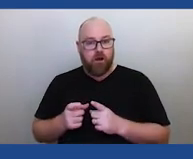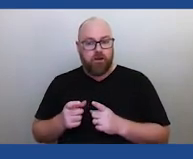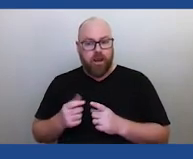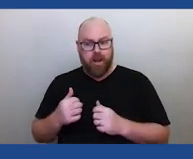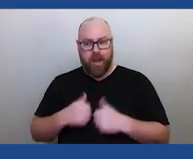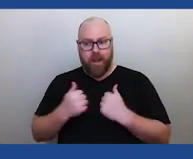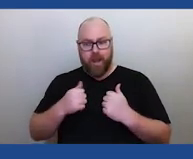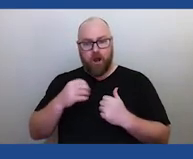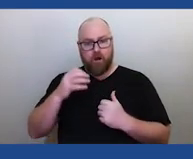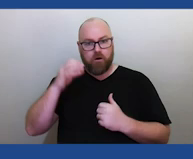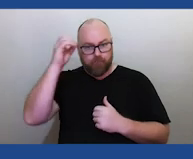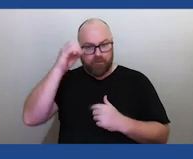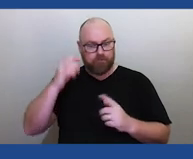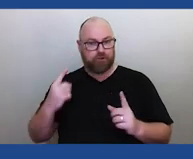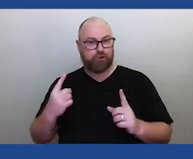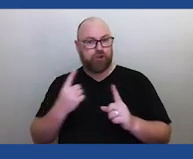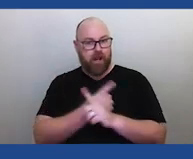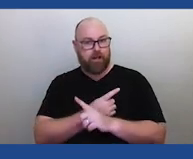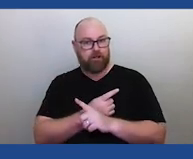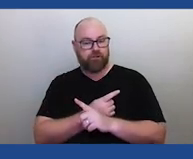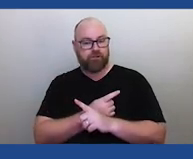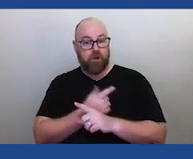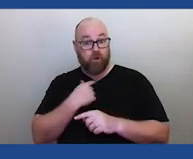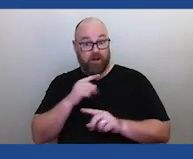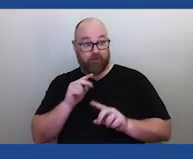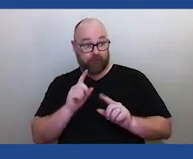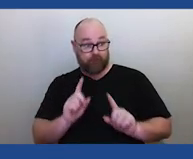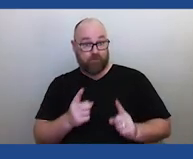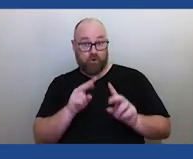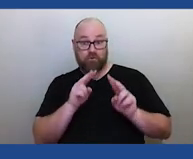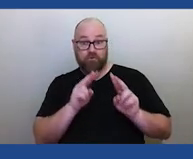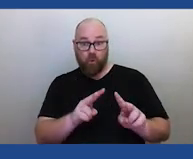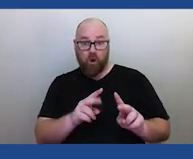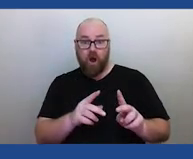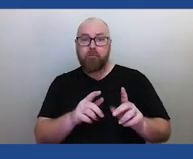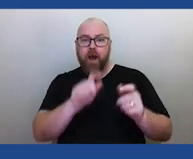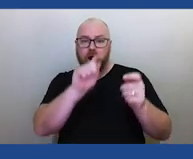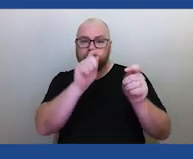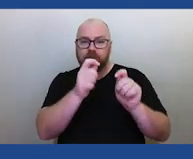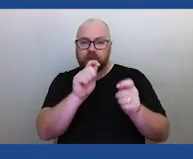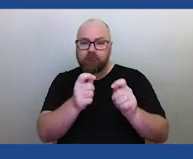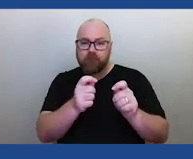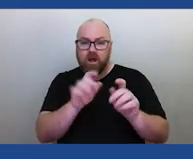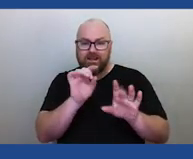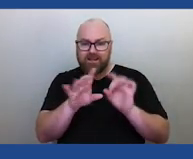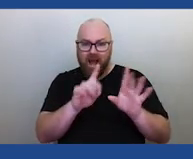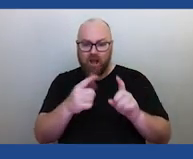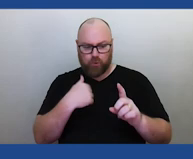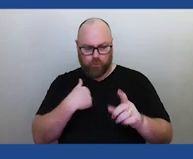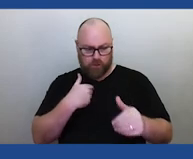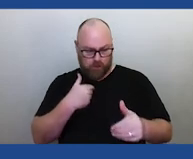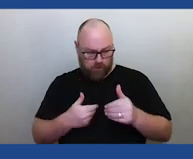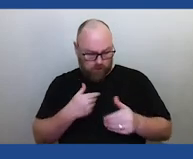You know, when we initially saw some of these ideas about variable stars, we weren't even sure it was right. We were we're trying to be very rigorous about it,